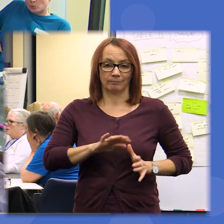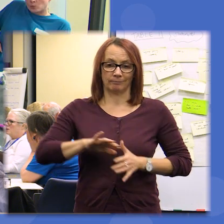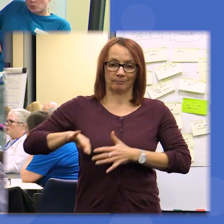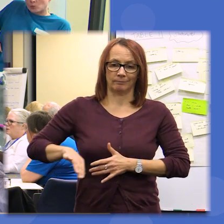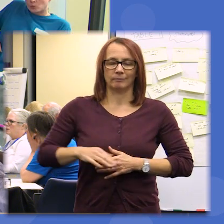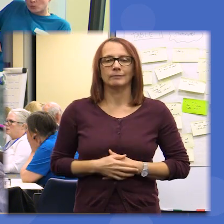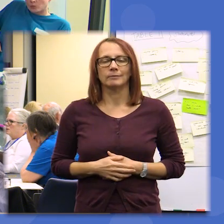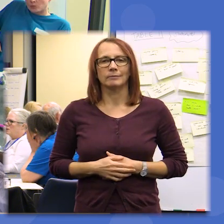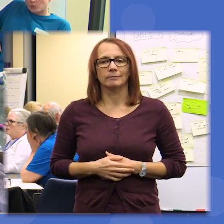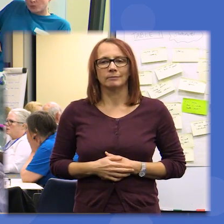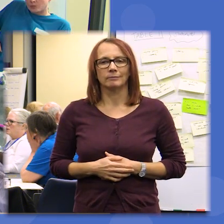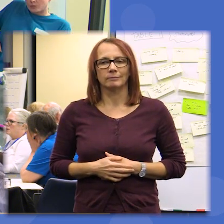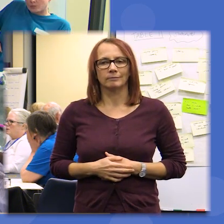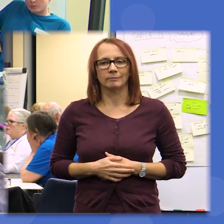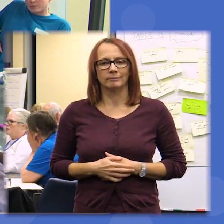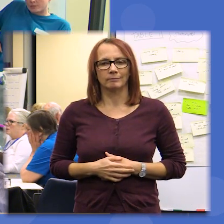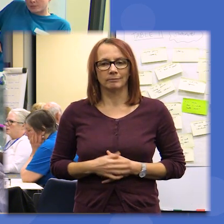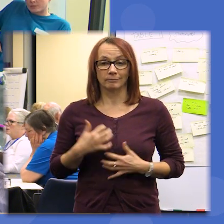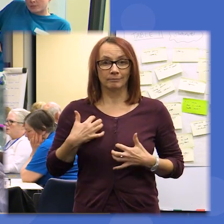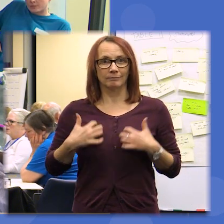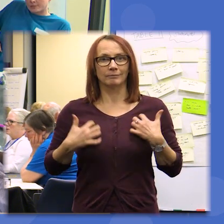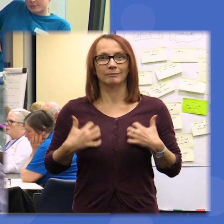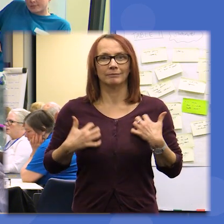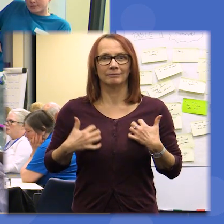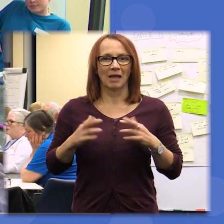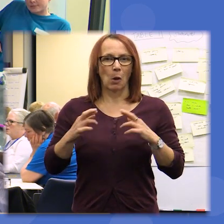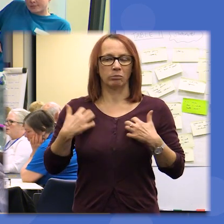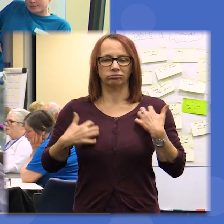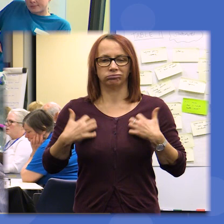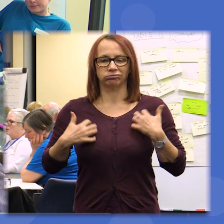something I hope you think is quite exciting which is the announcement of